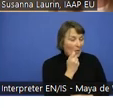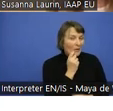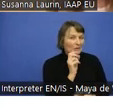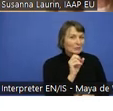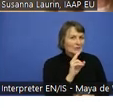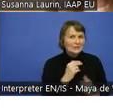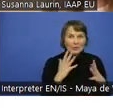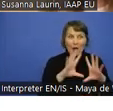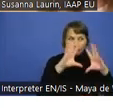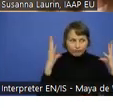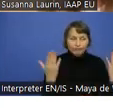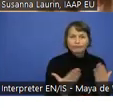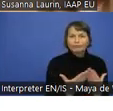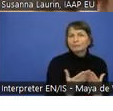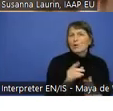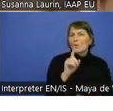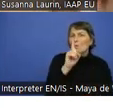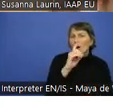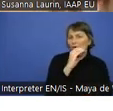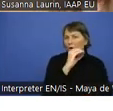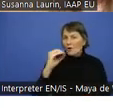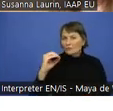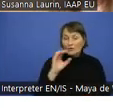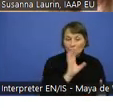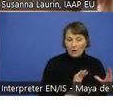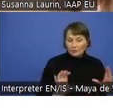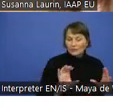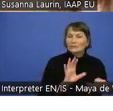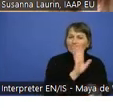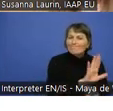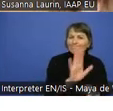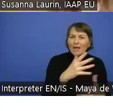So we are doing loads of things in local languages and providing information and support and